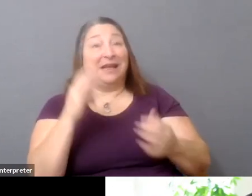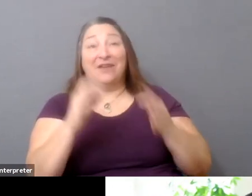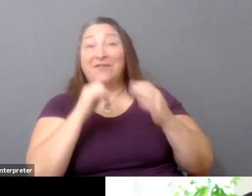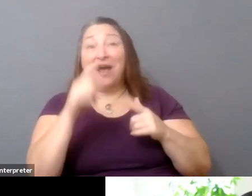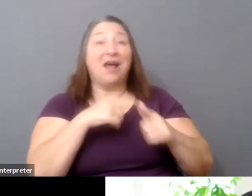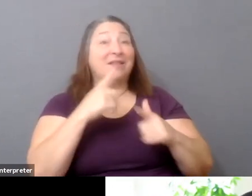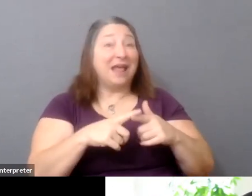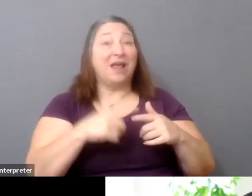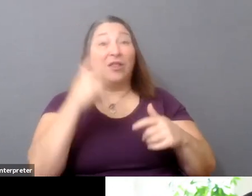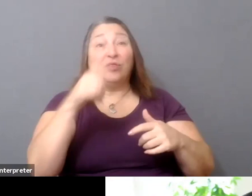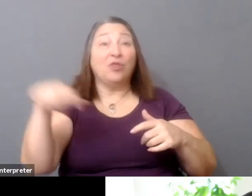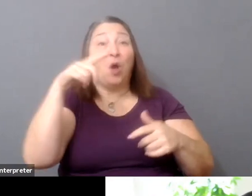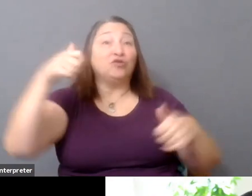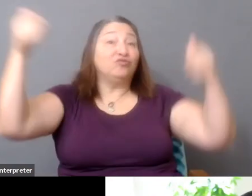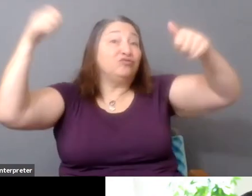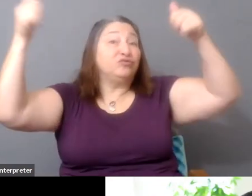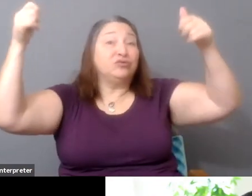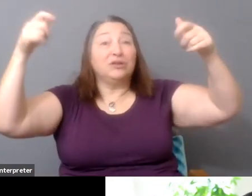It's very hard-- it's very hard to swim against the current.